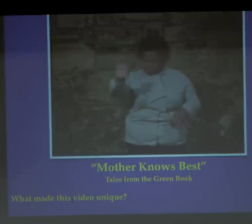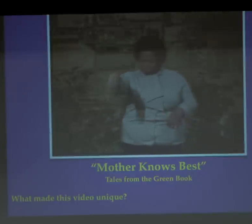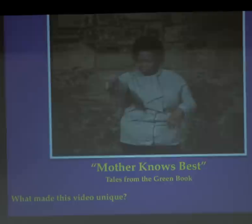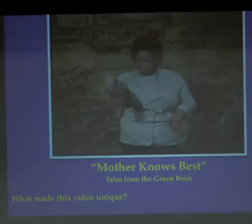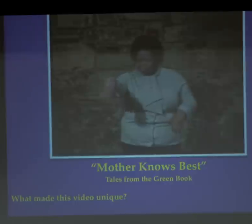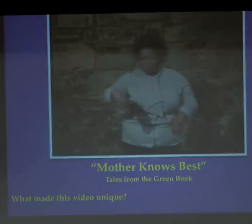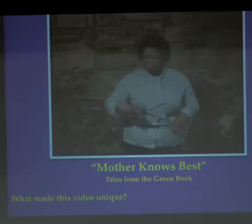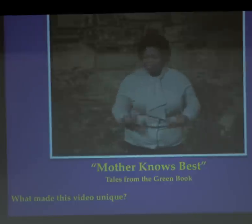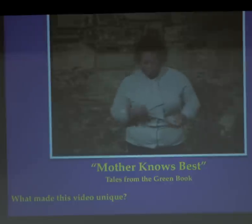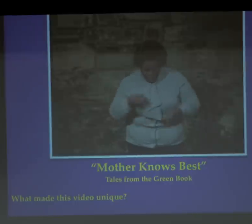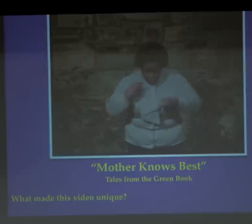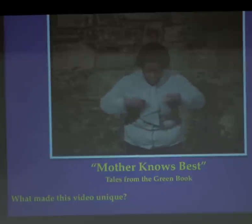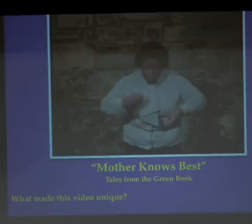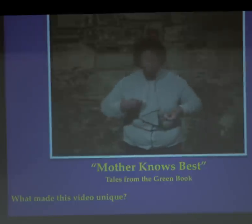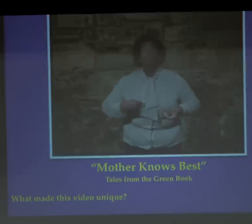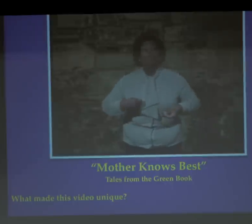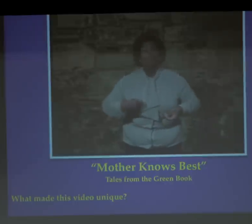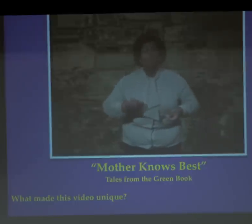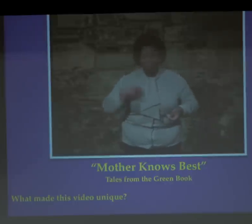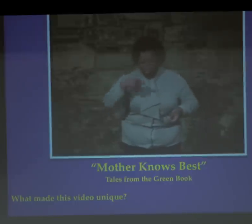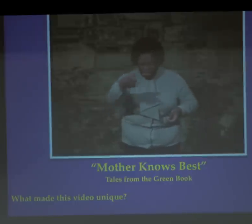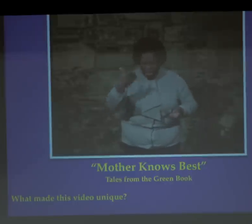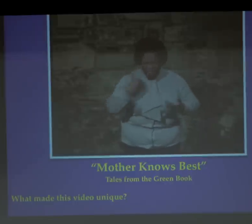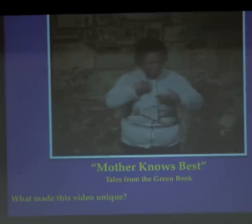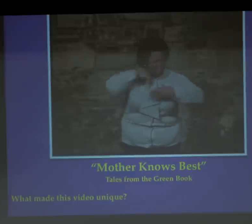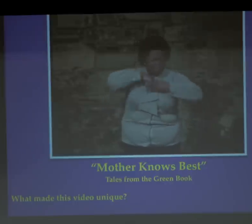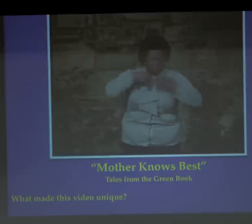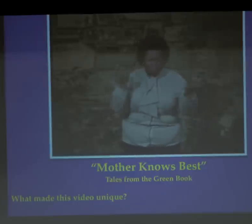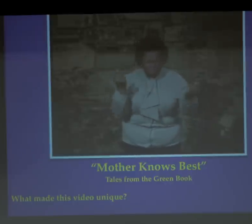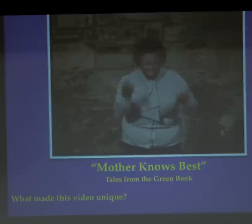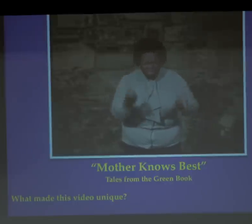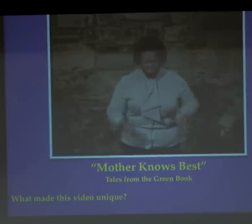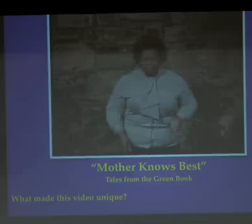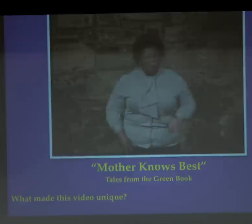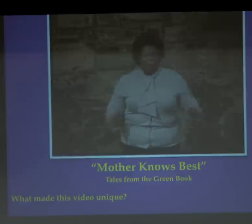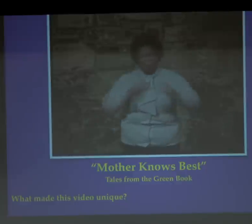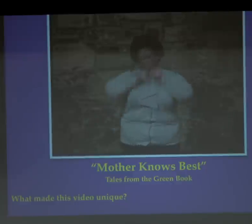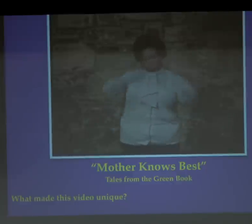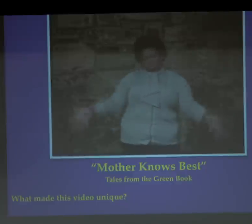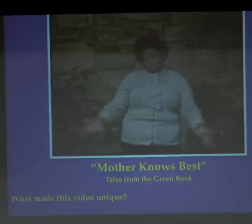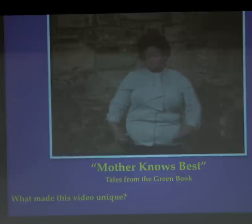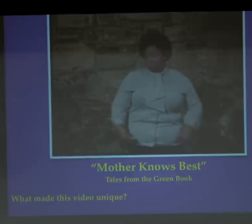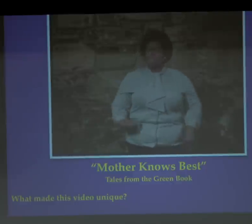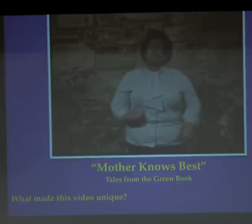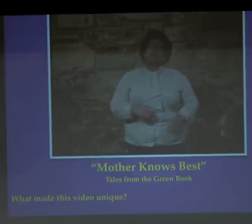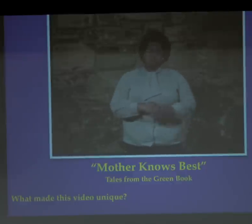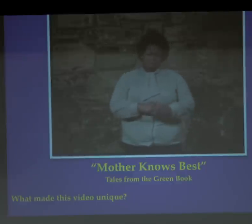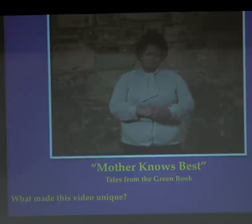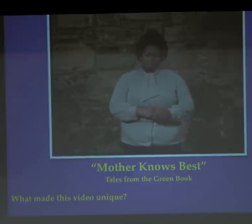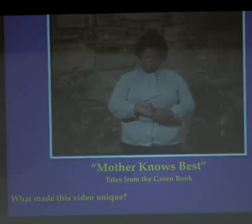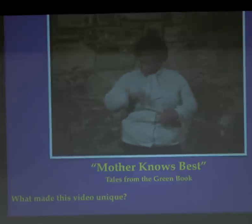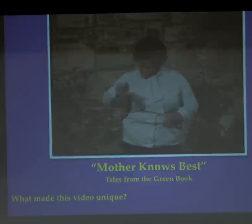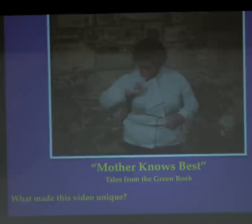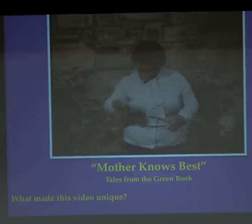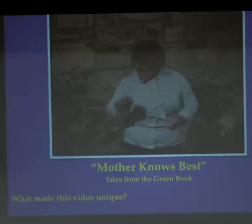I asked her "What is it that you have in your shirt? What's going on?"